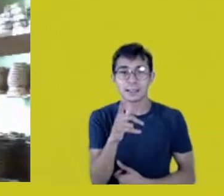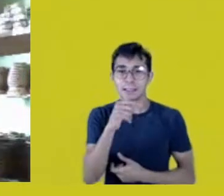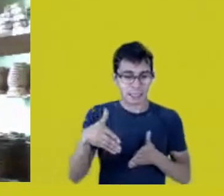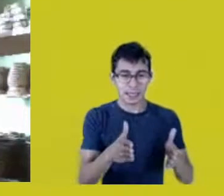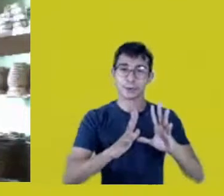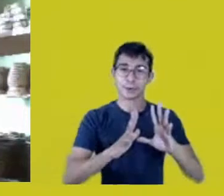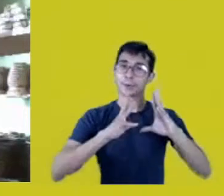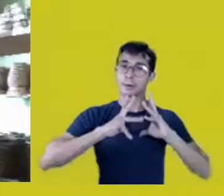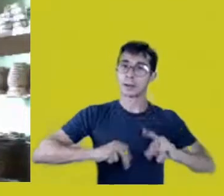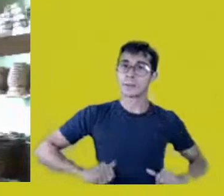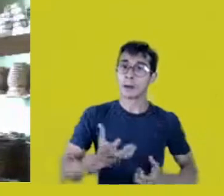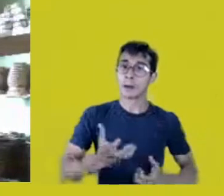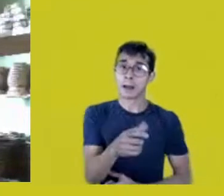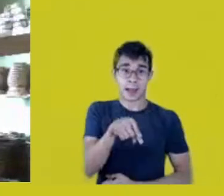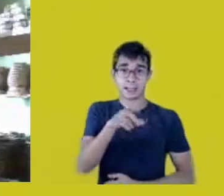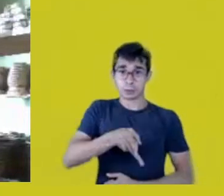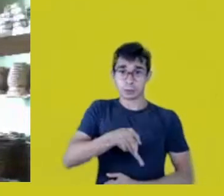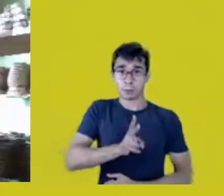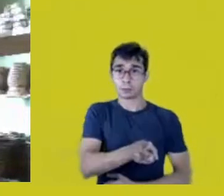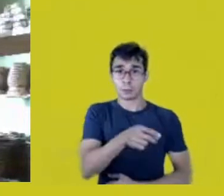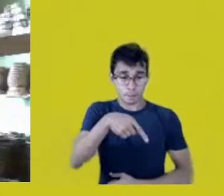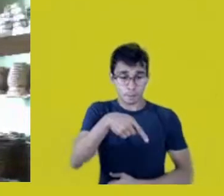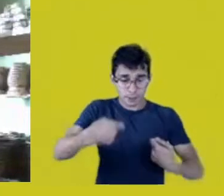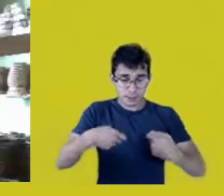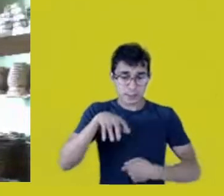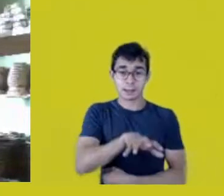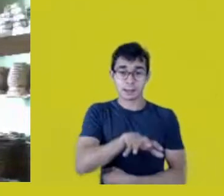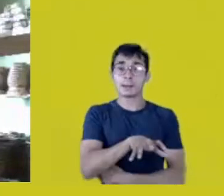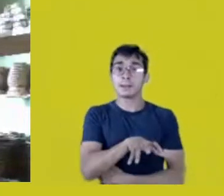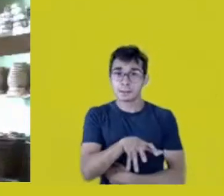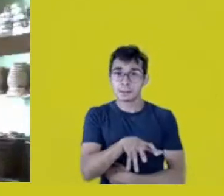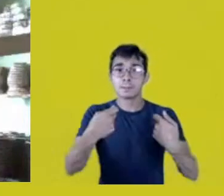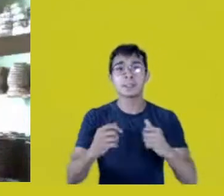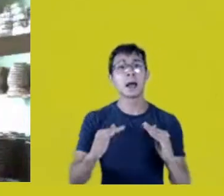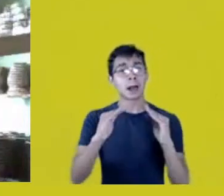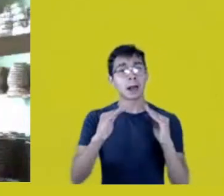because that’s what we need. We need a clean home.